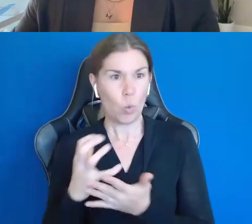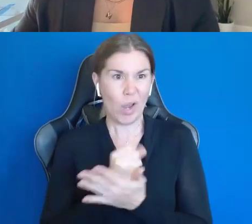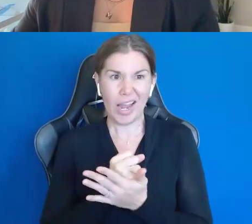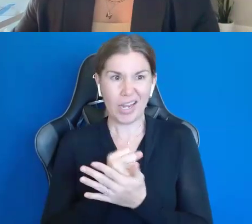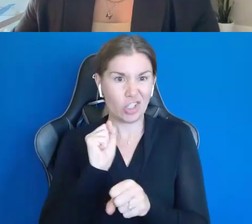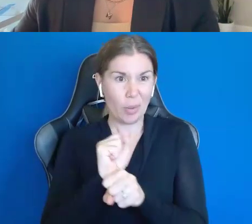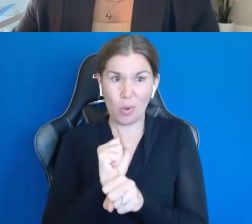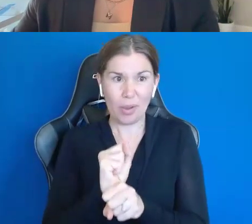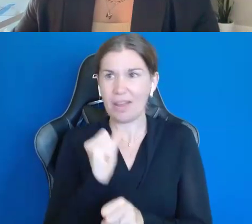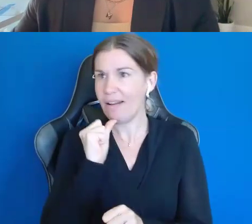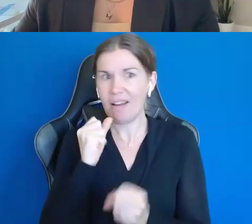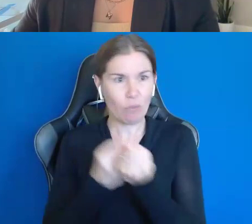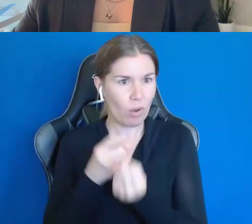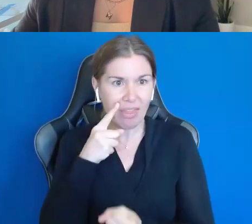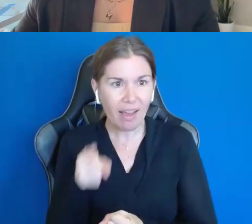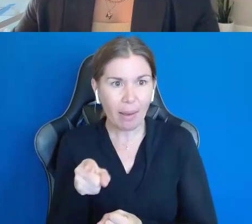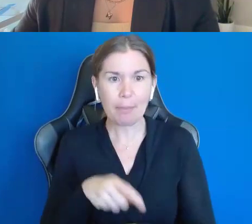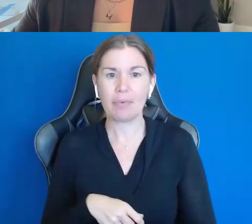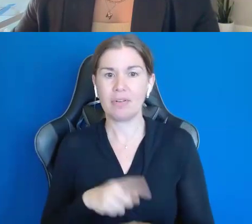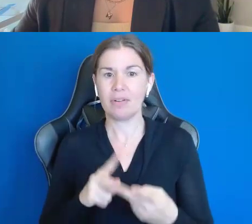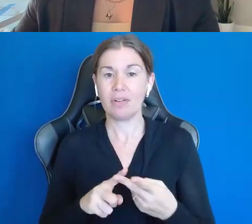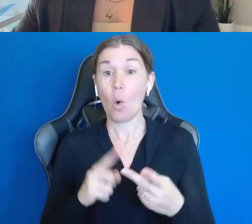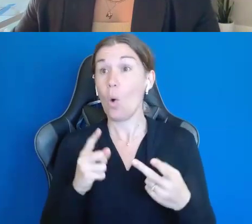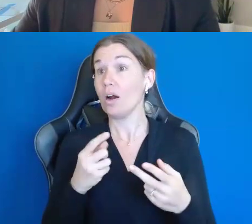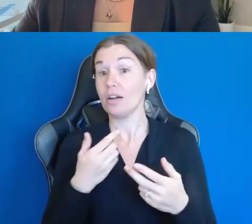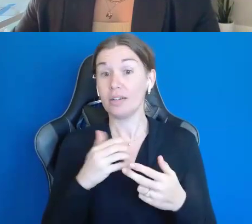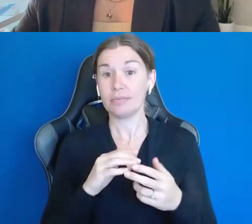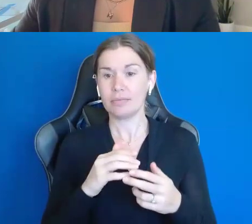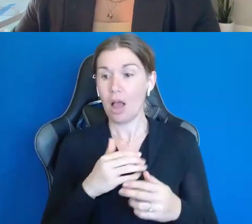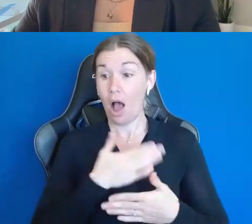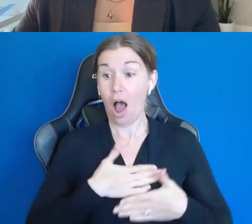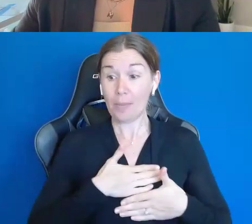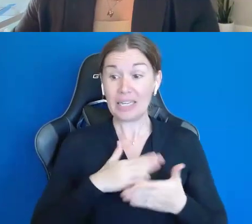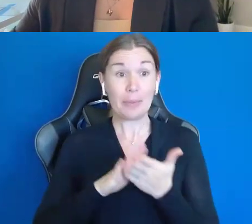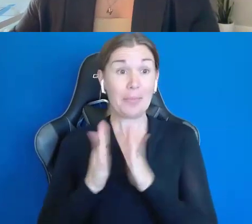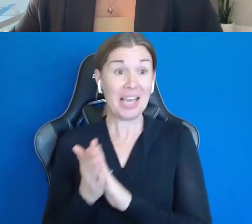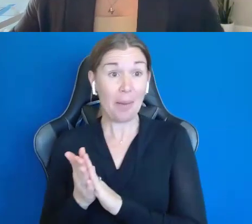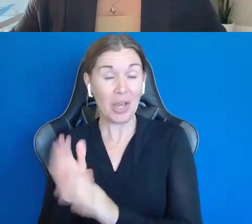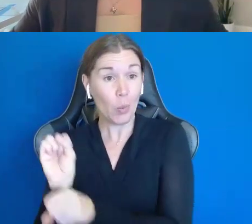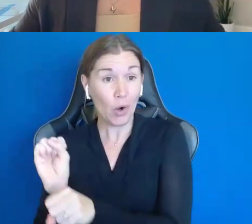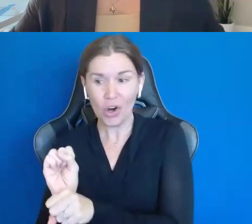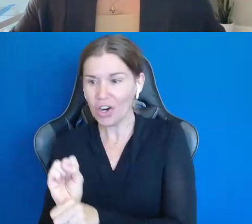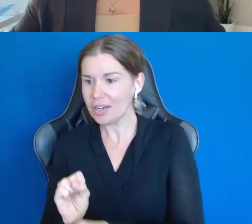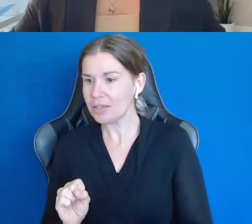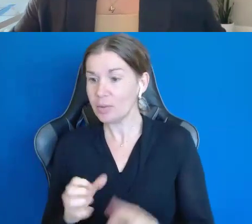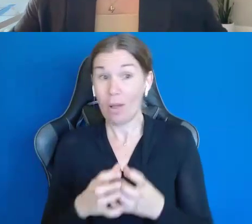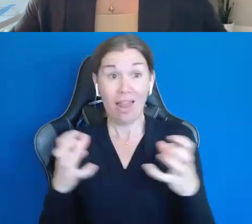employment, turning hobbies into work. So, a lot of Michael's peers, they go through the class,